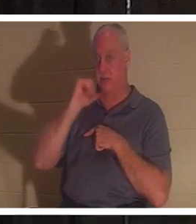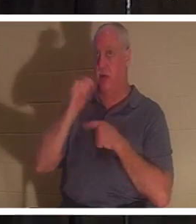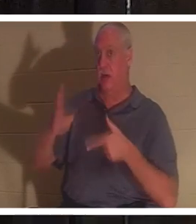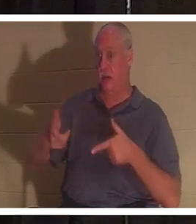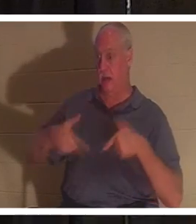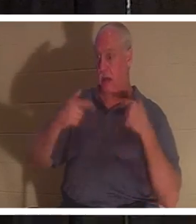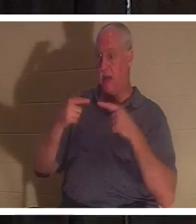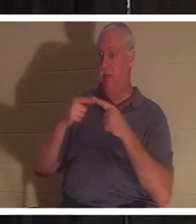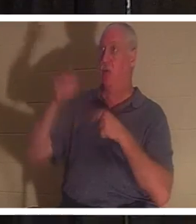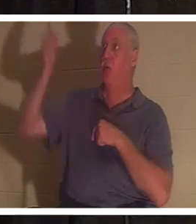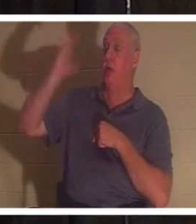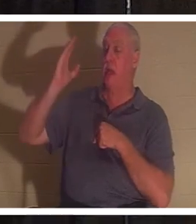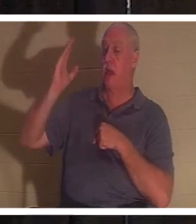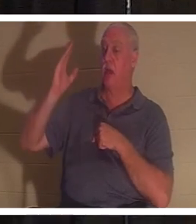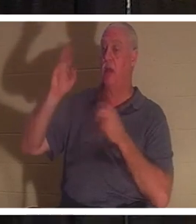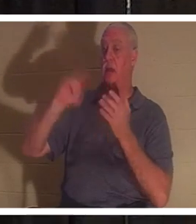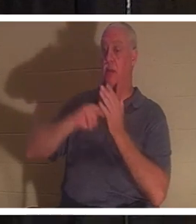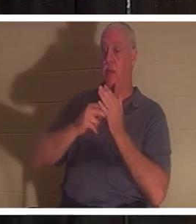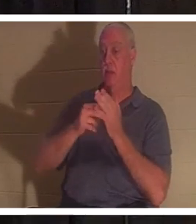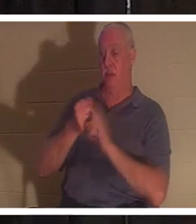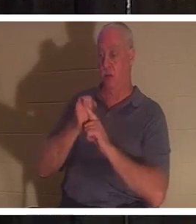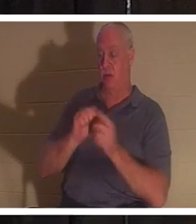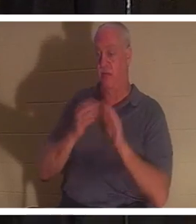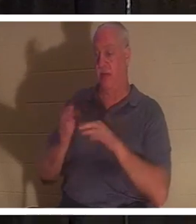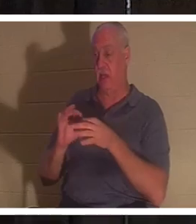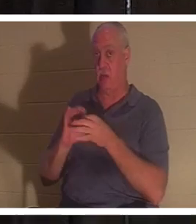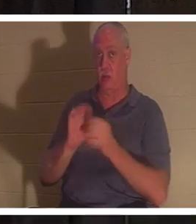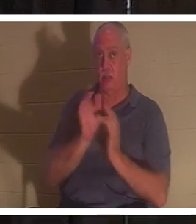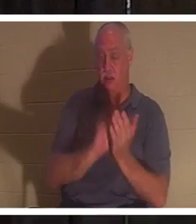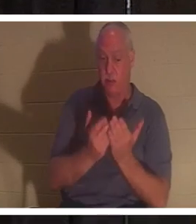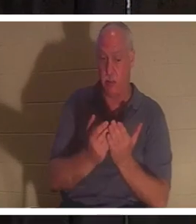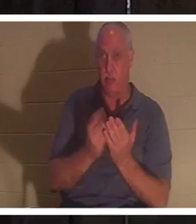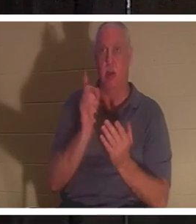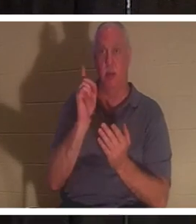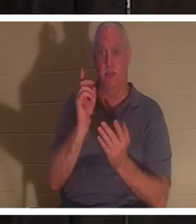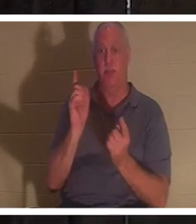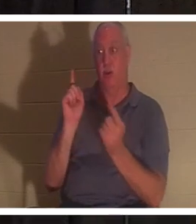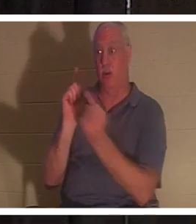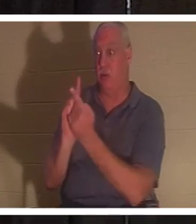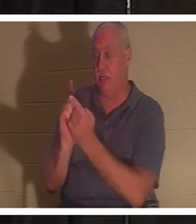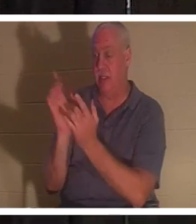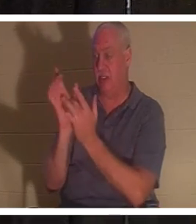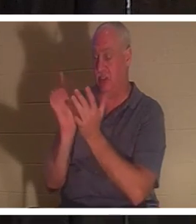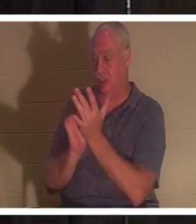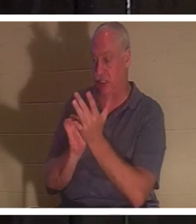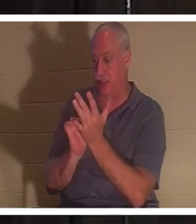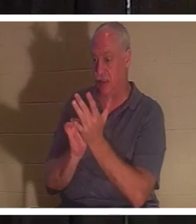you are dead according to the Scriptures. But when you meet Jesus, then you are given the gift of life.